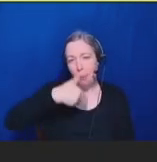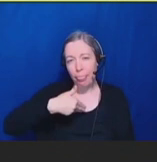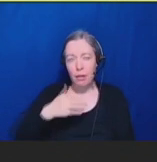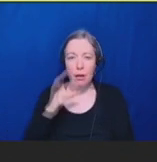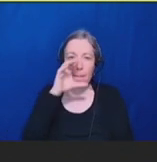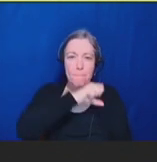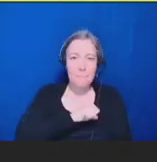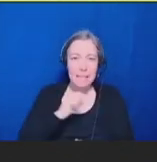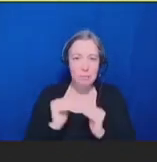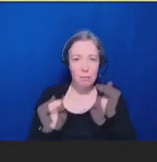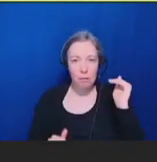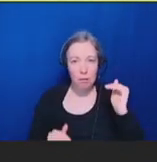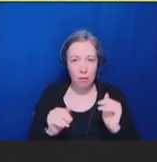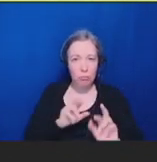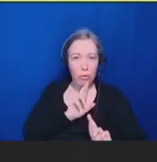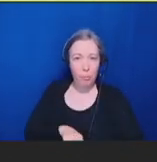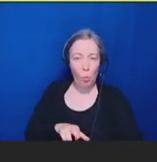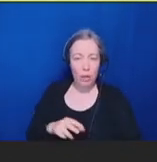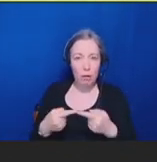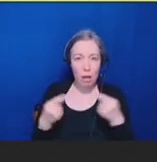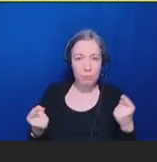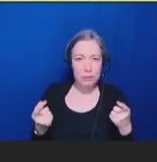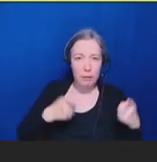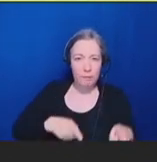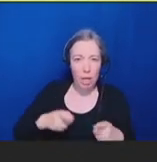of adverse events after a vaccine.